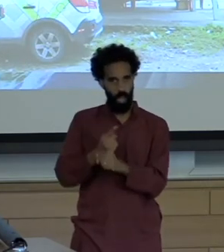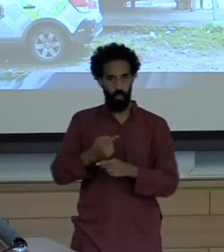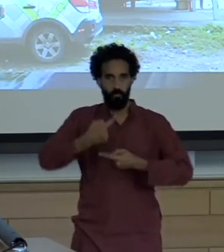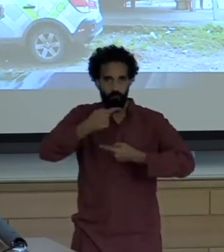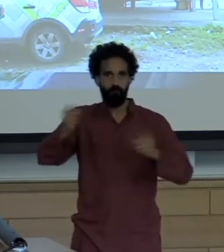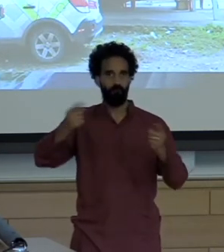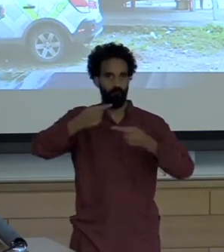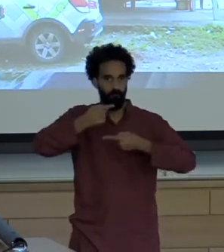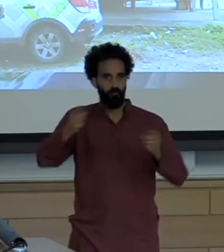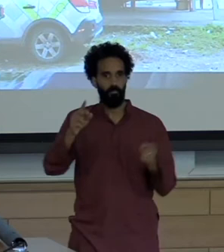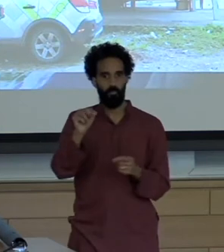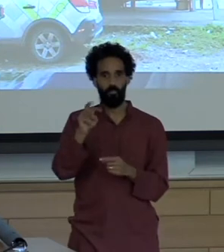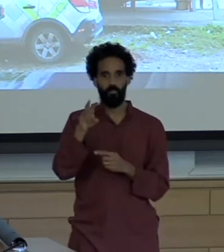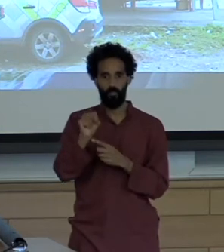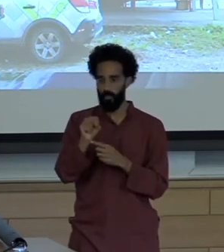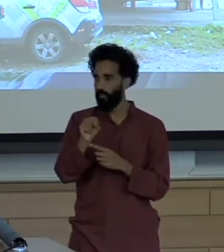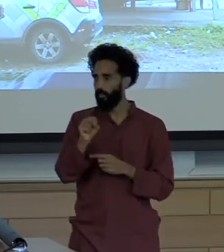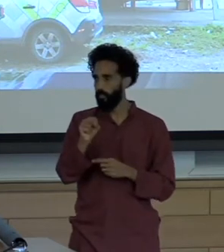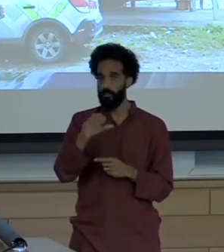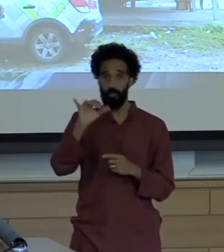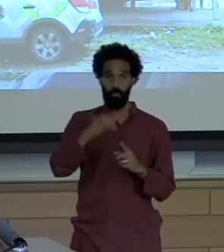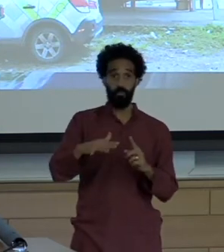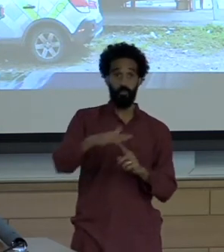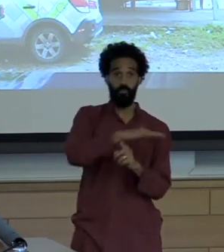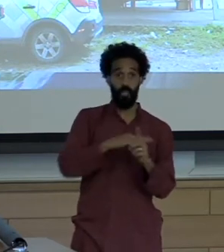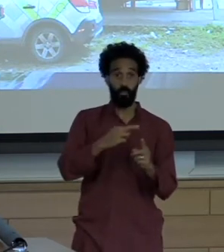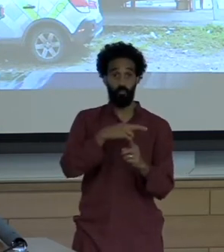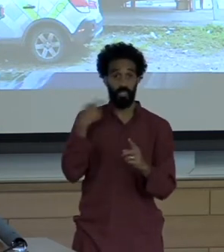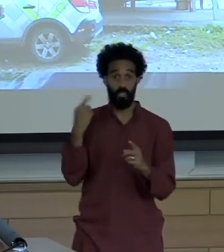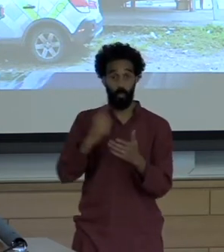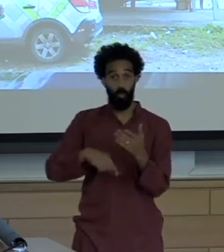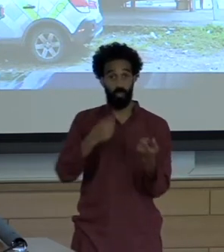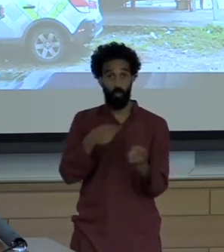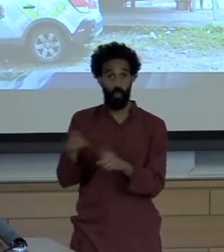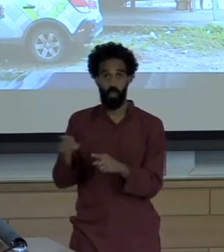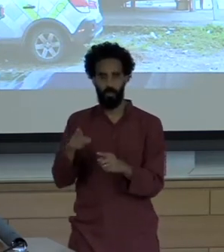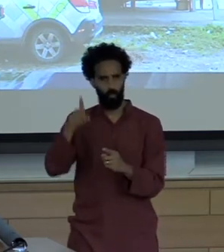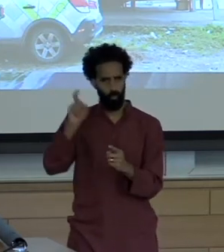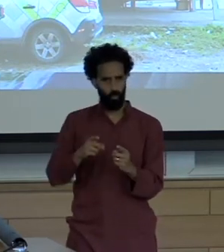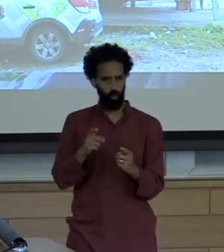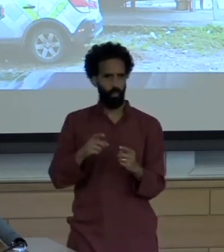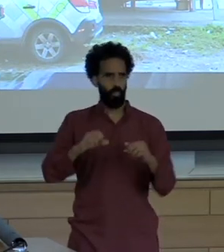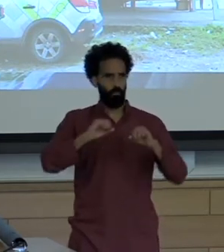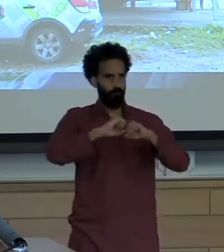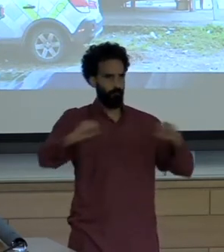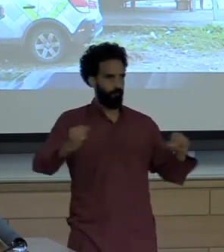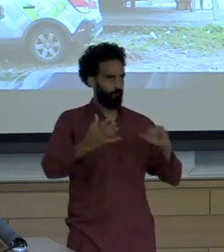environmental risk factors Because they are in faraway remote areas